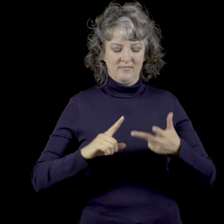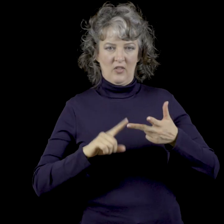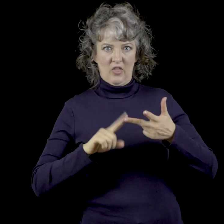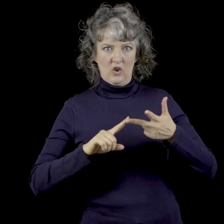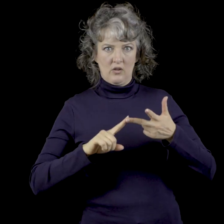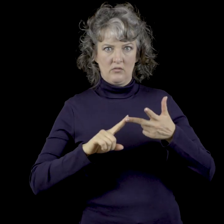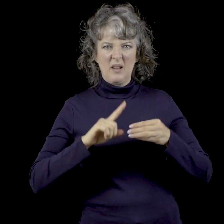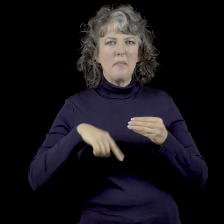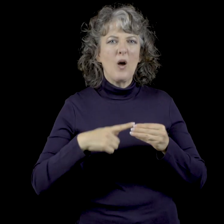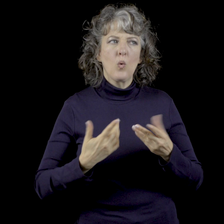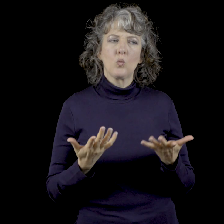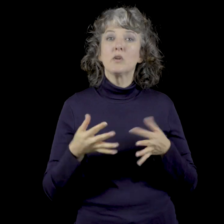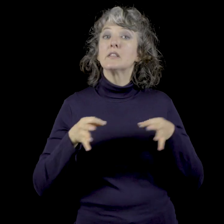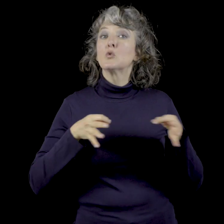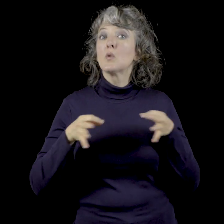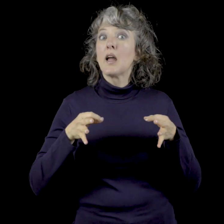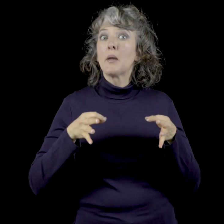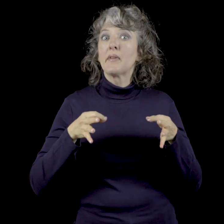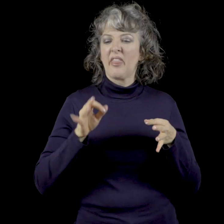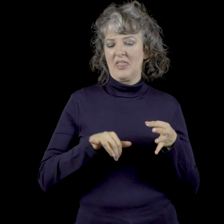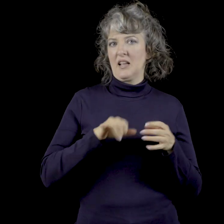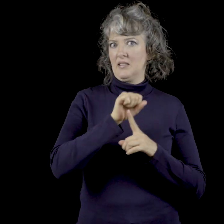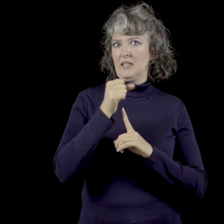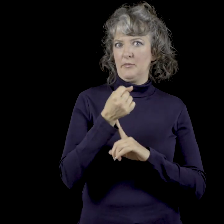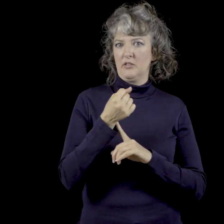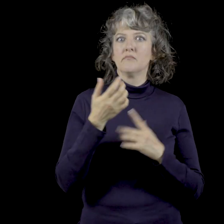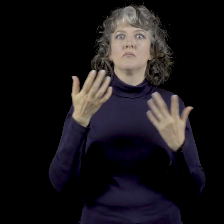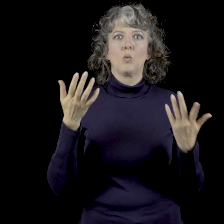Third would be the here and there concerning the subject.